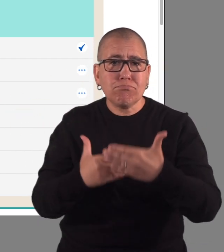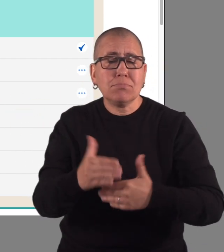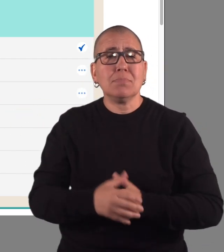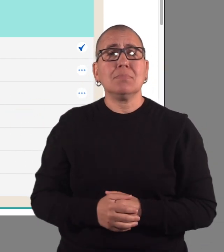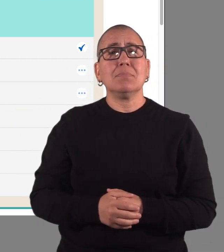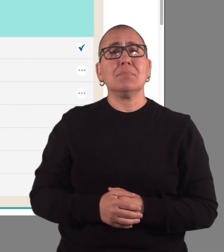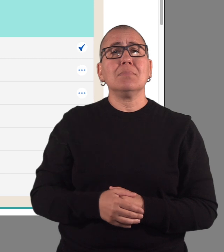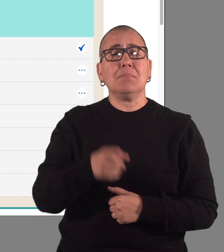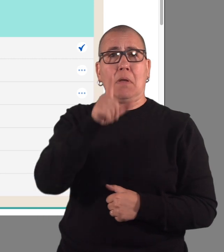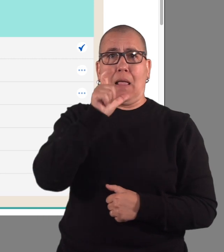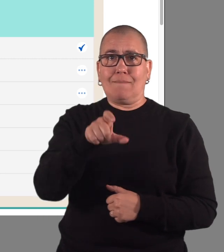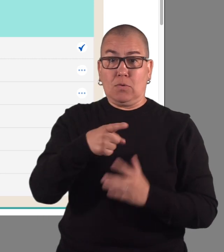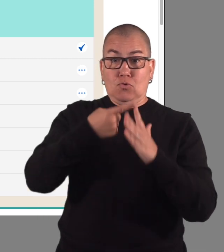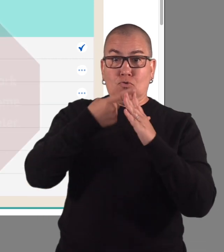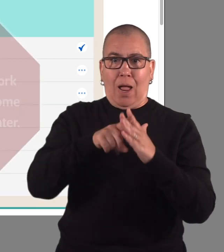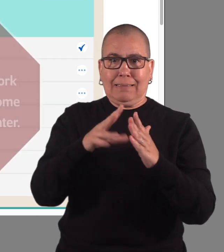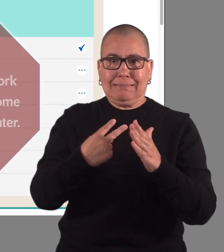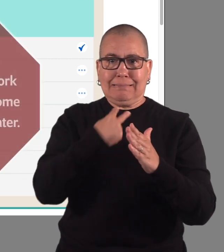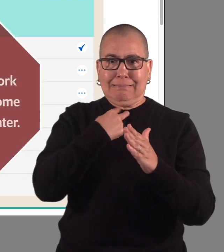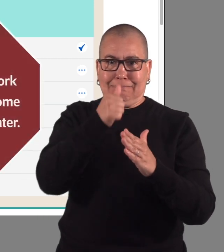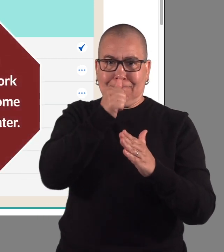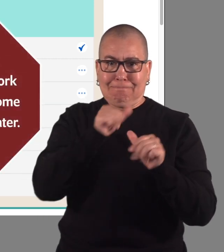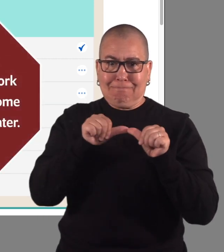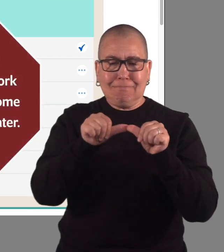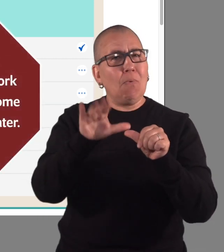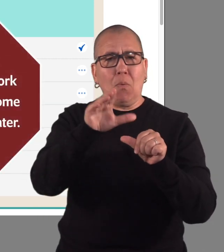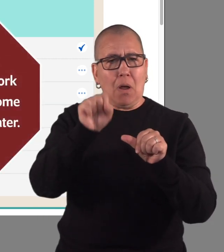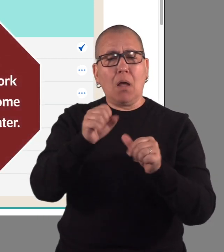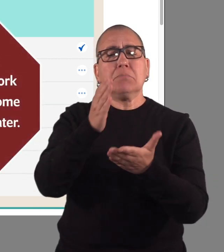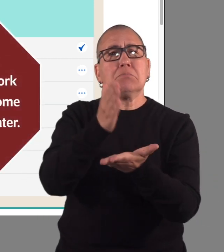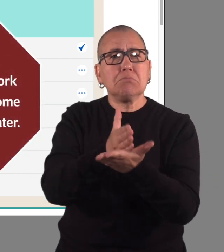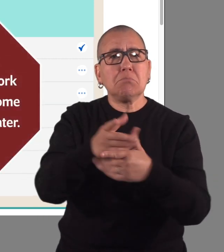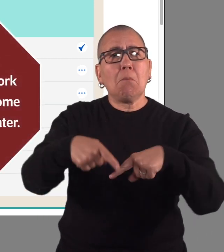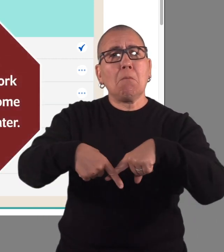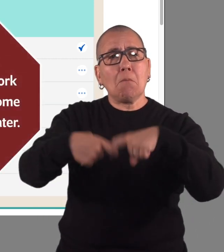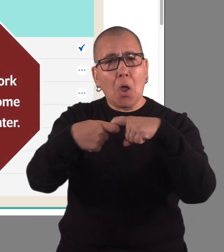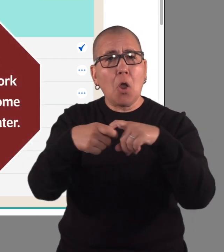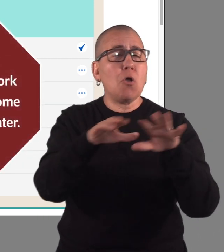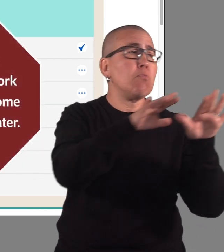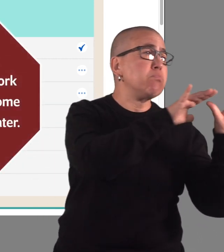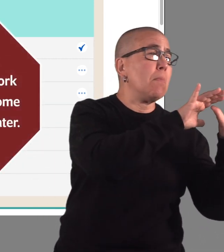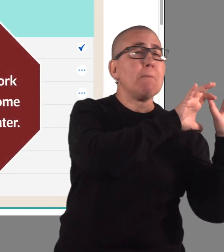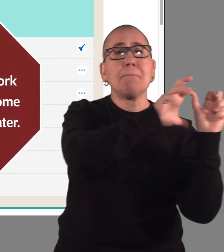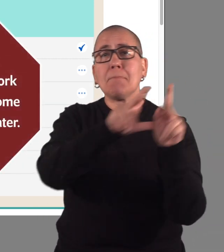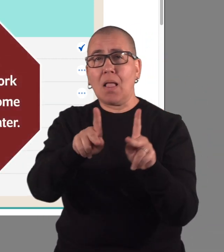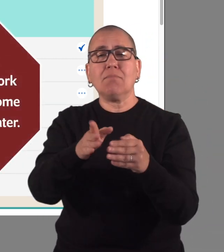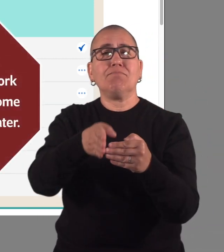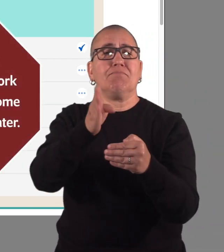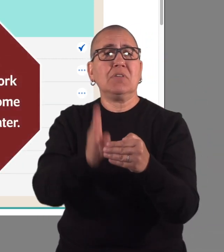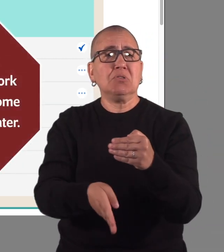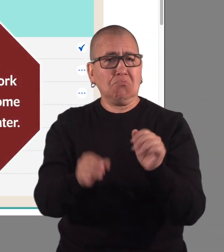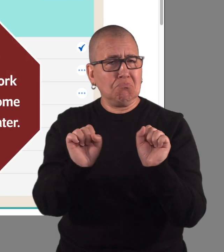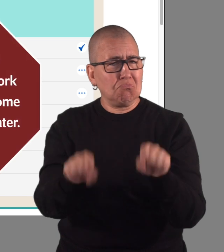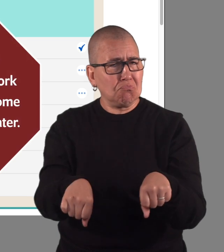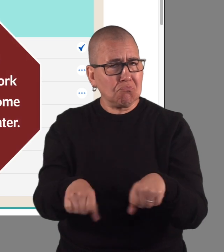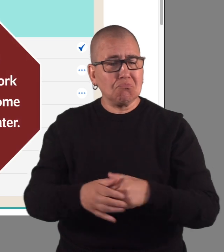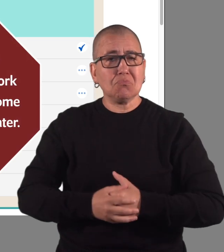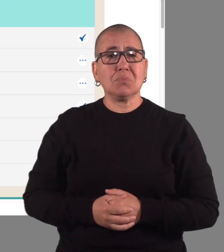You can stop and save your work at any point to come back and finish later.